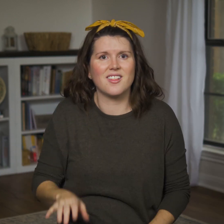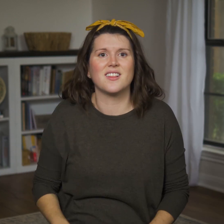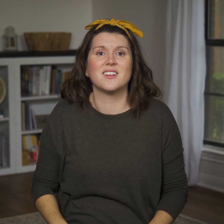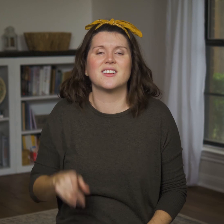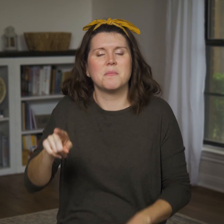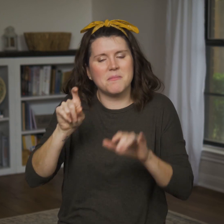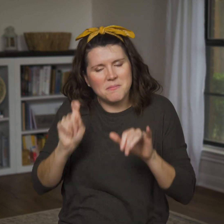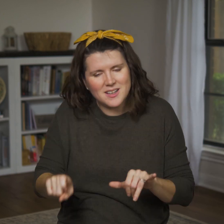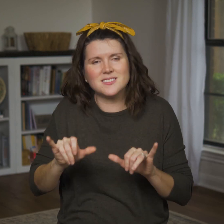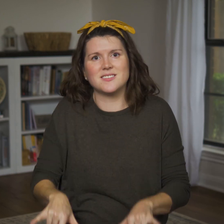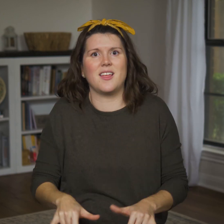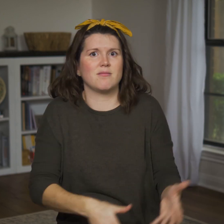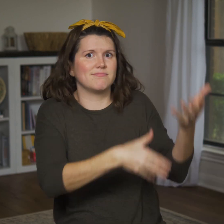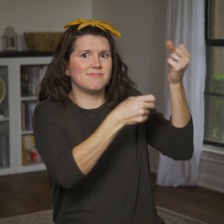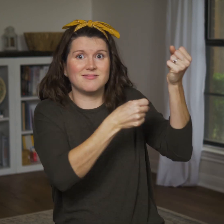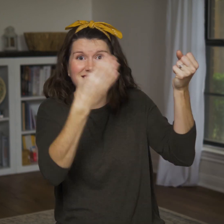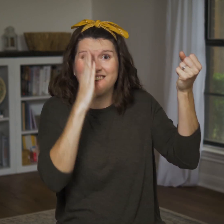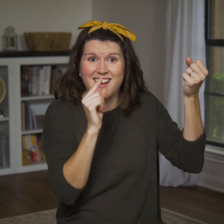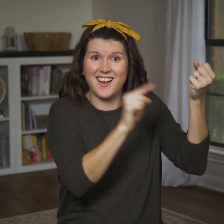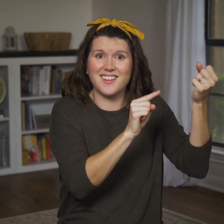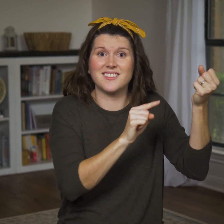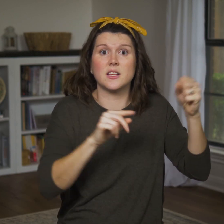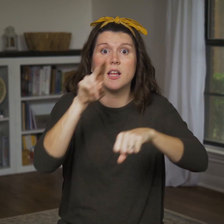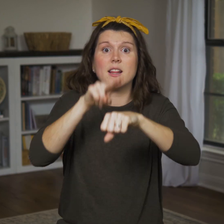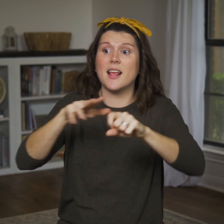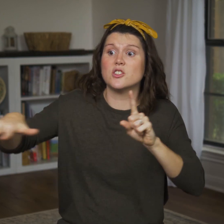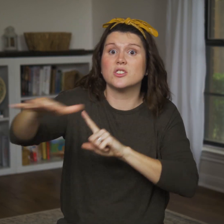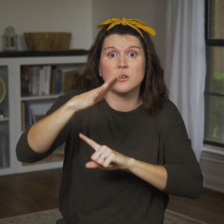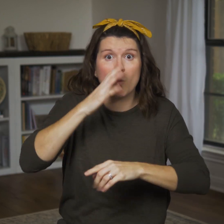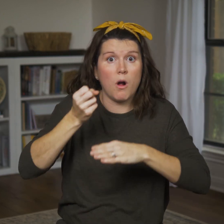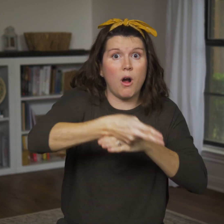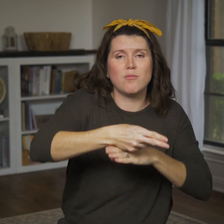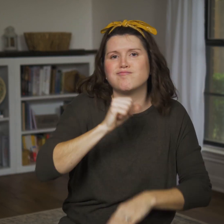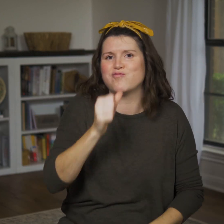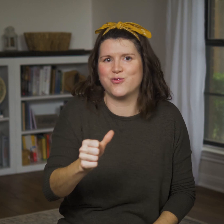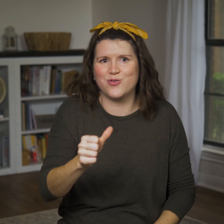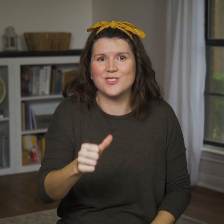If they stay faithful to God, no nation will overtake them;